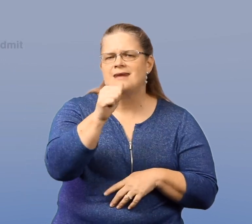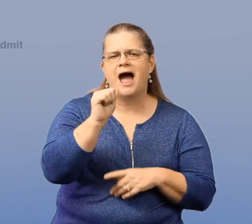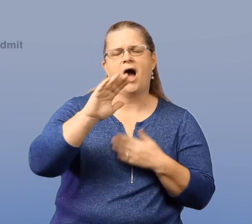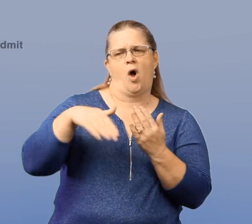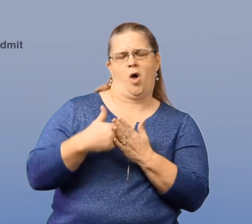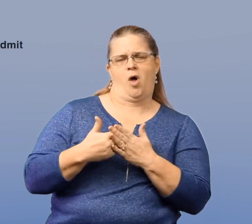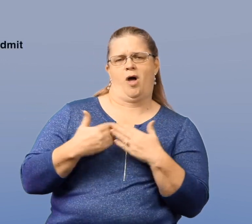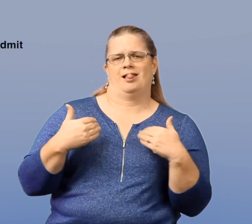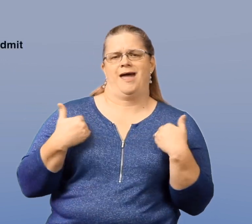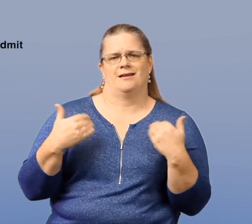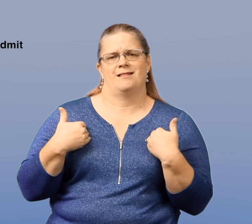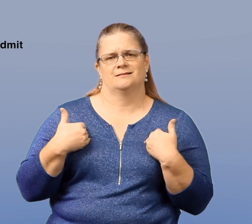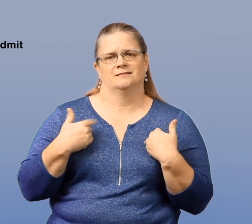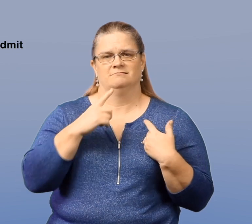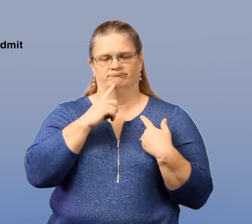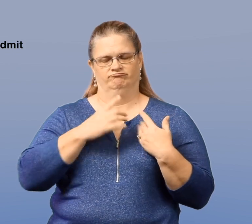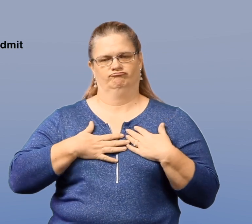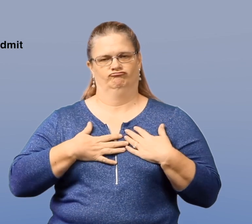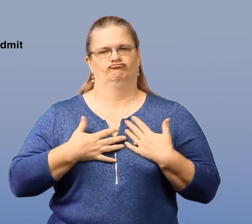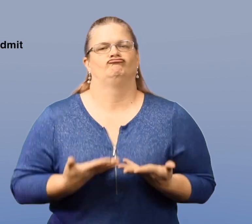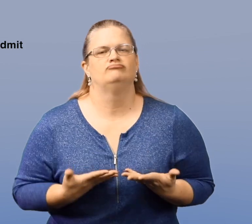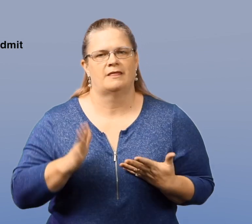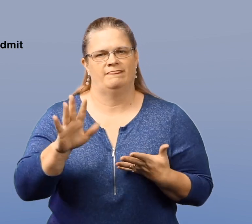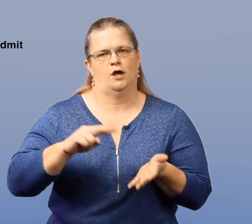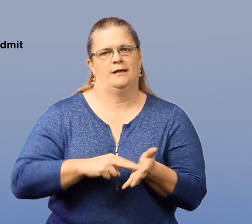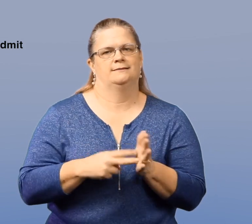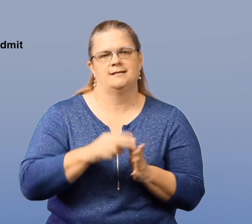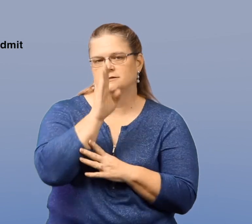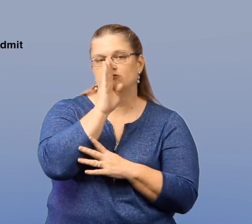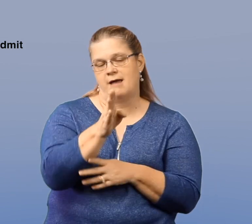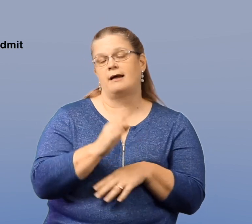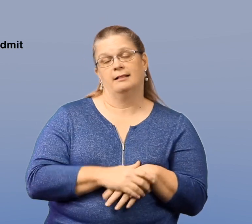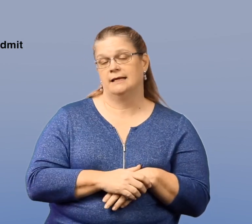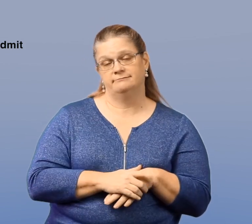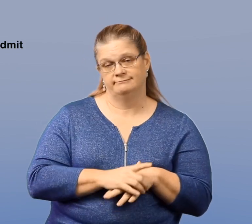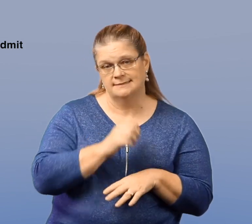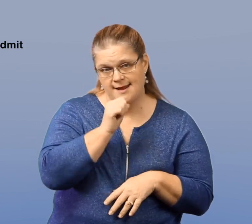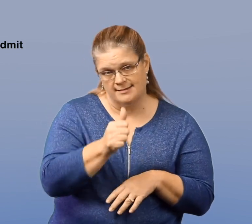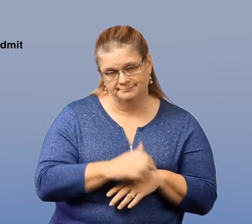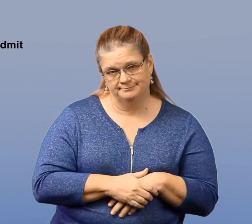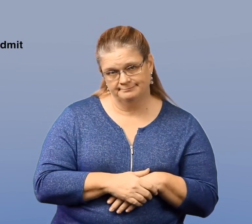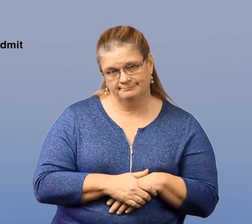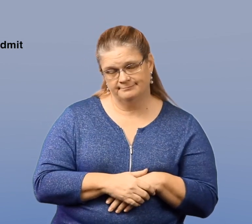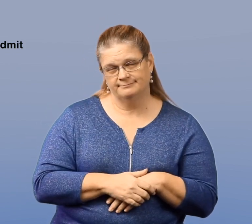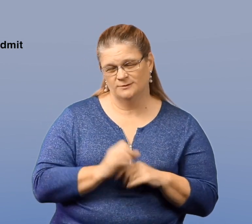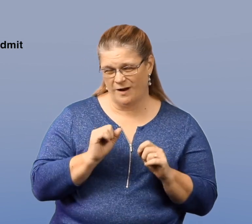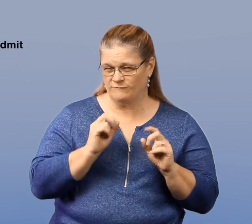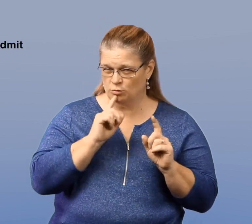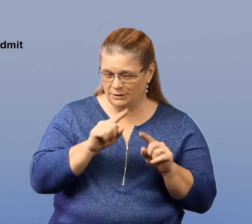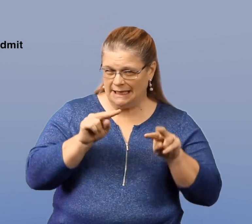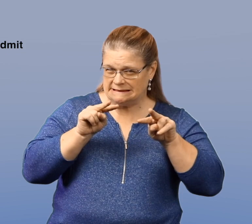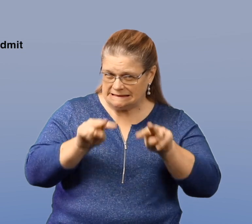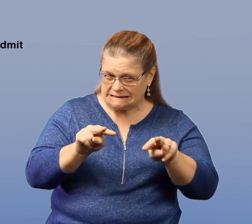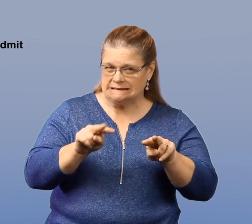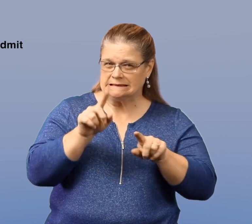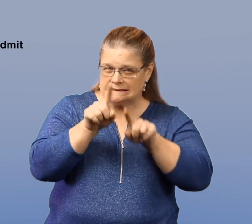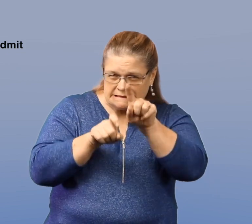Not all adolescents are forthcoming in their desire directly, so you have to really monitor,